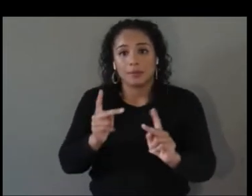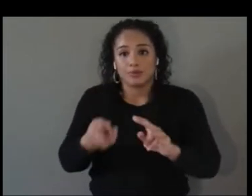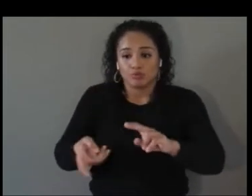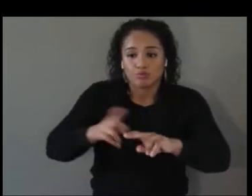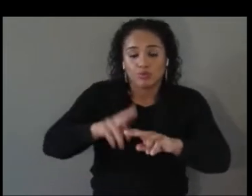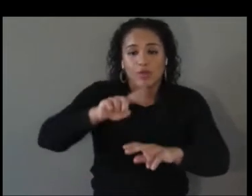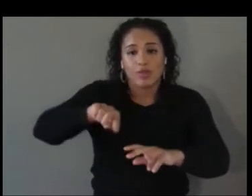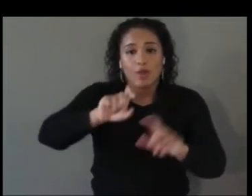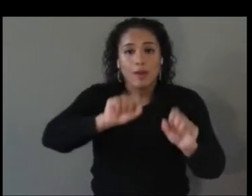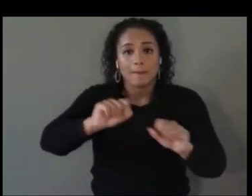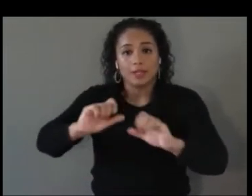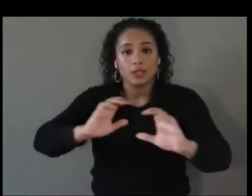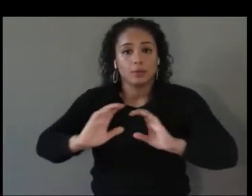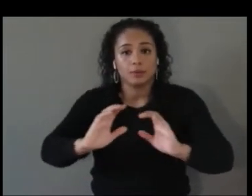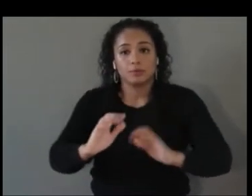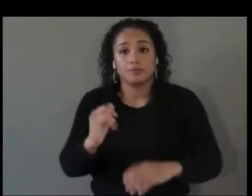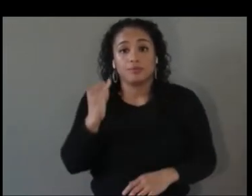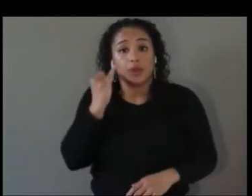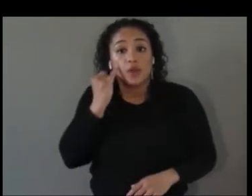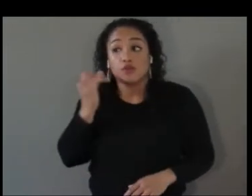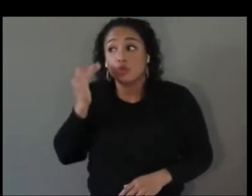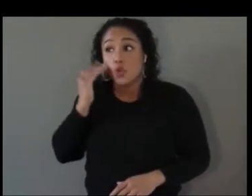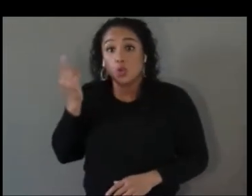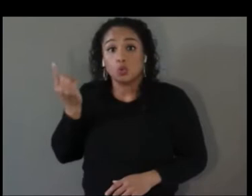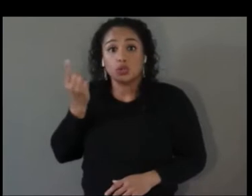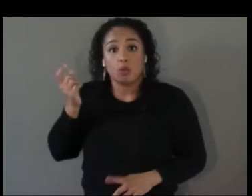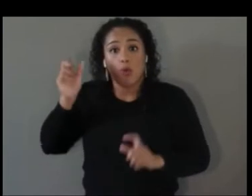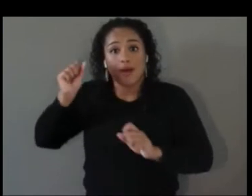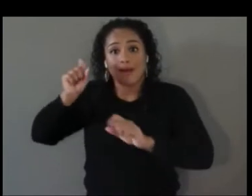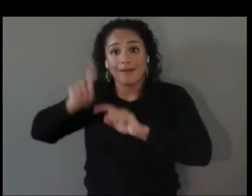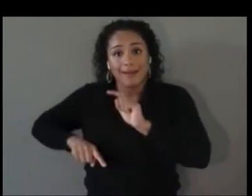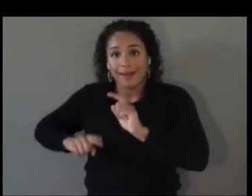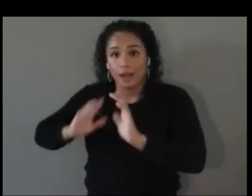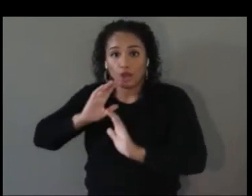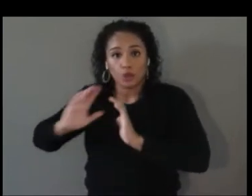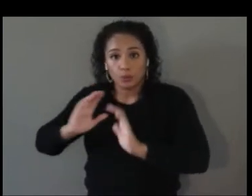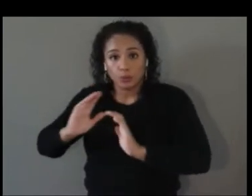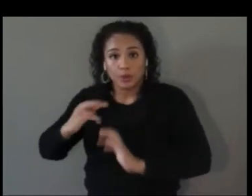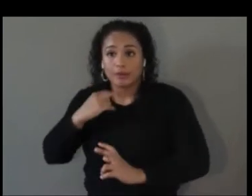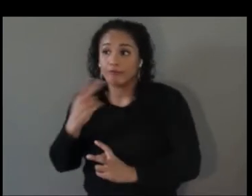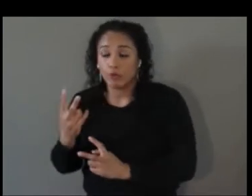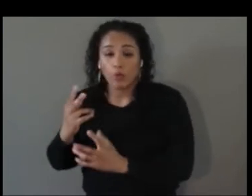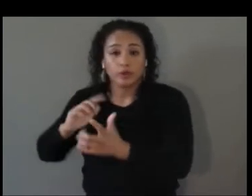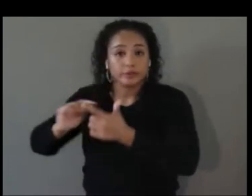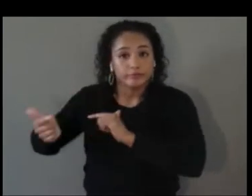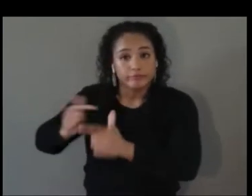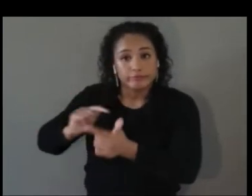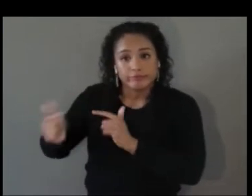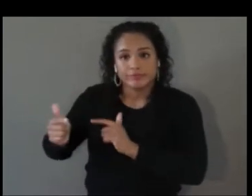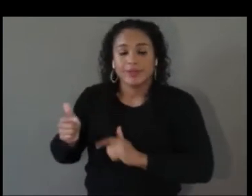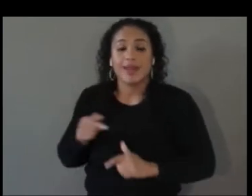to communicate orally, this will enable them to have easier, faster, natural access to generate